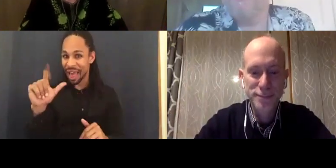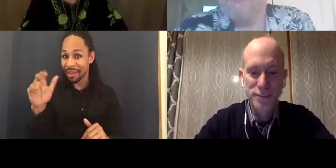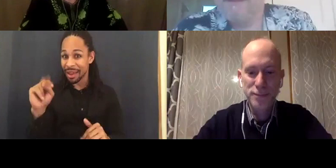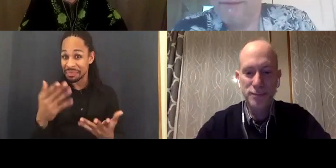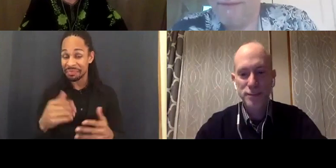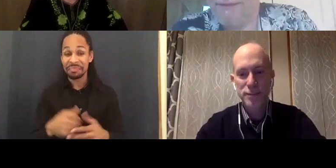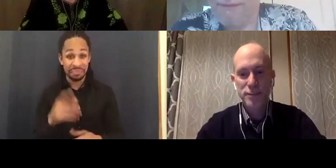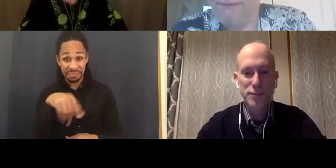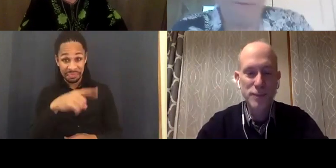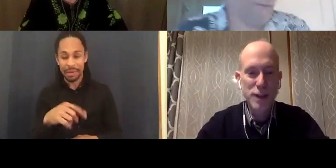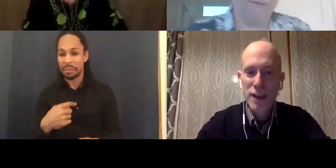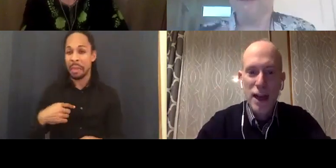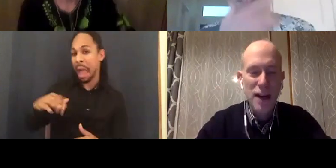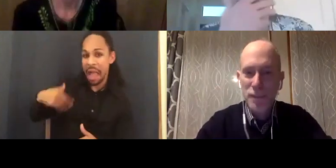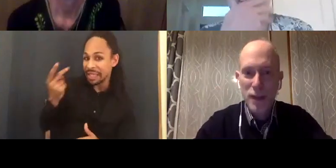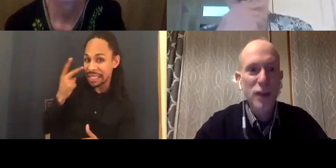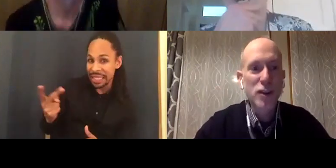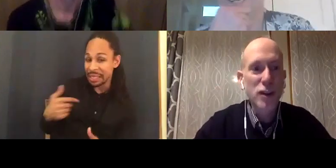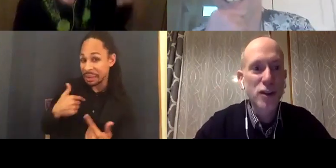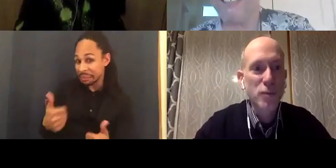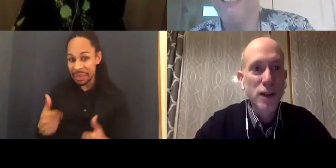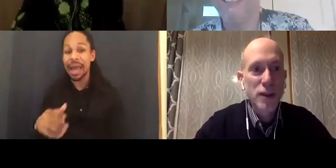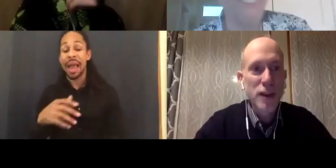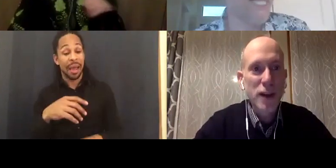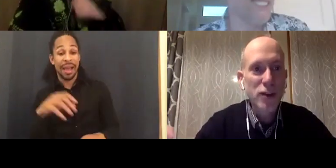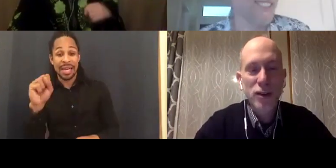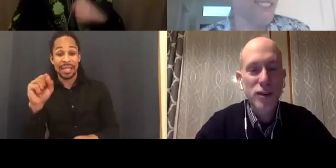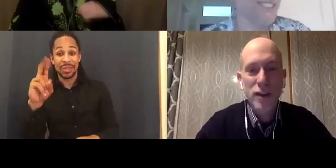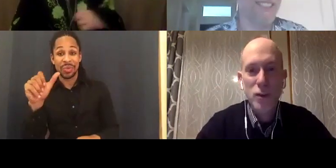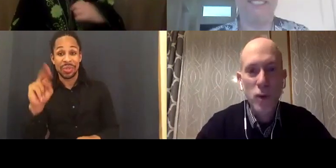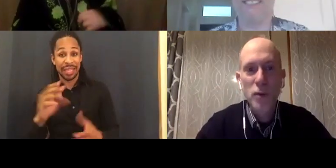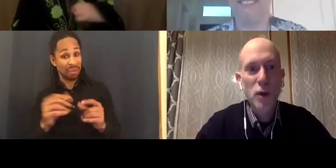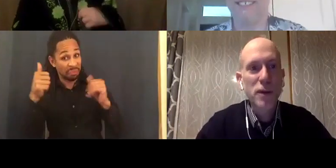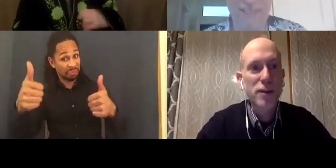Really looking forward. ISAAC ZABLOCKI: One piece of the